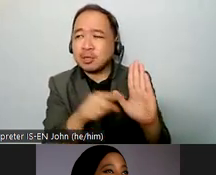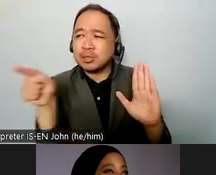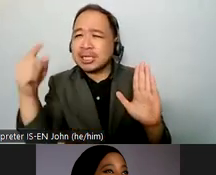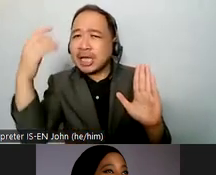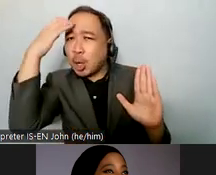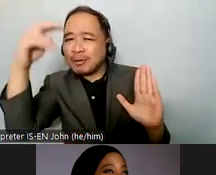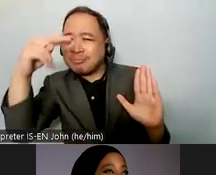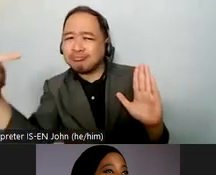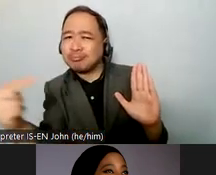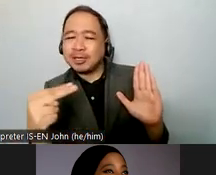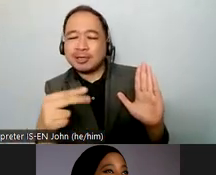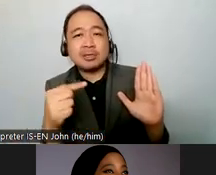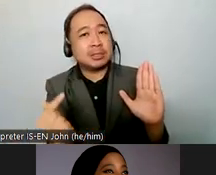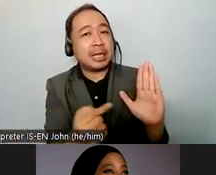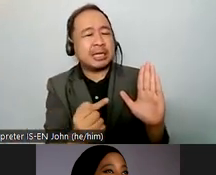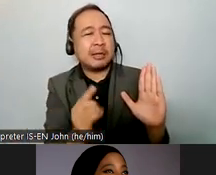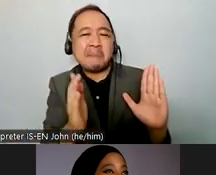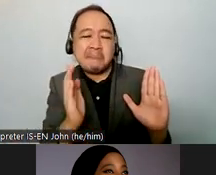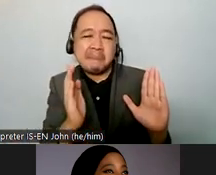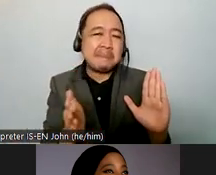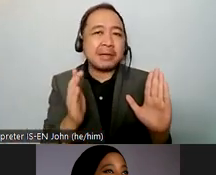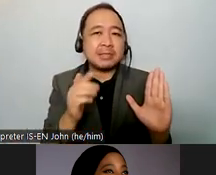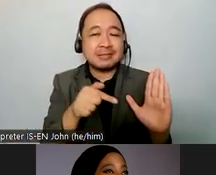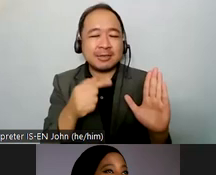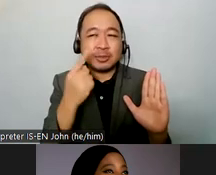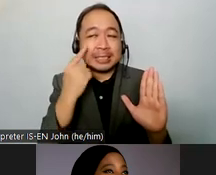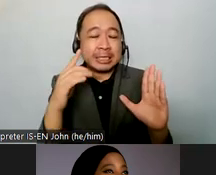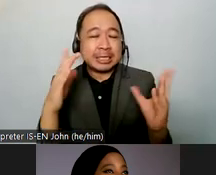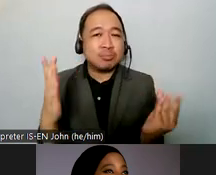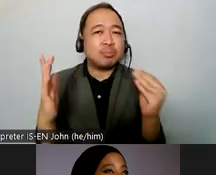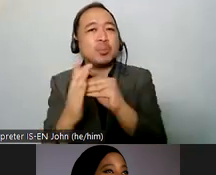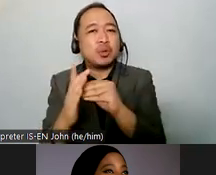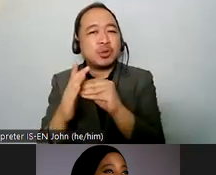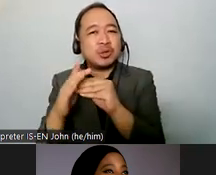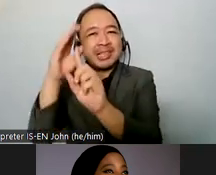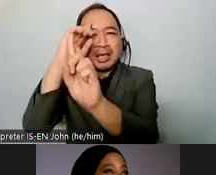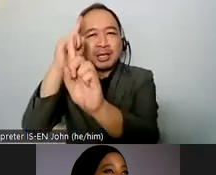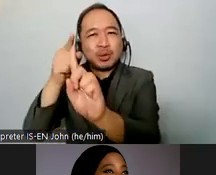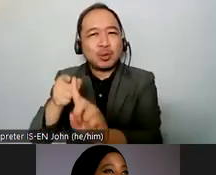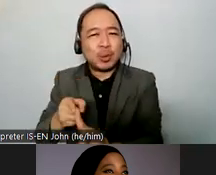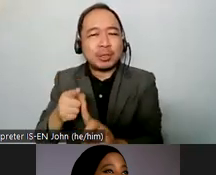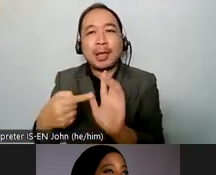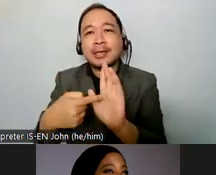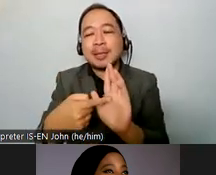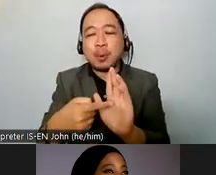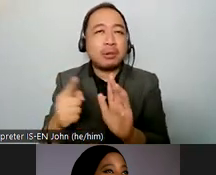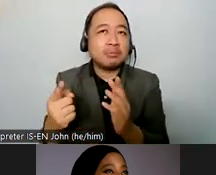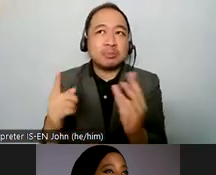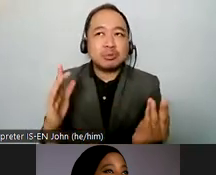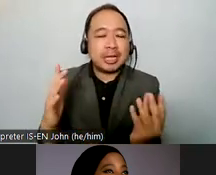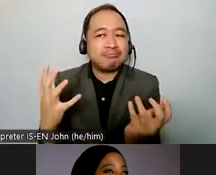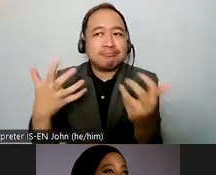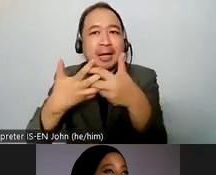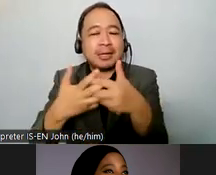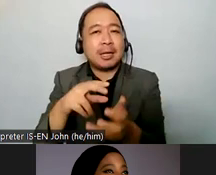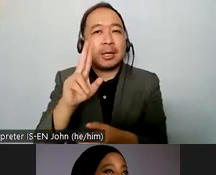must be put into a central agenda for example like upr uh like um uh global disability summit